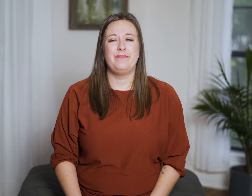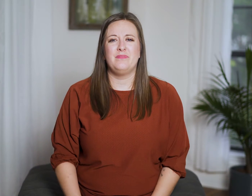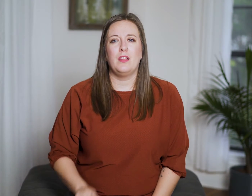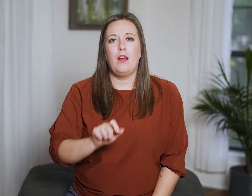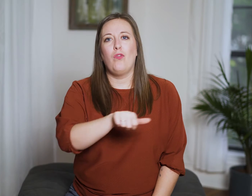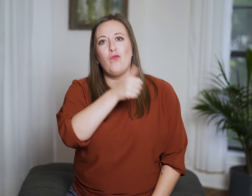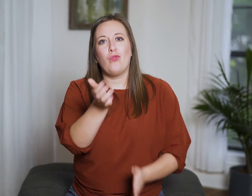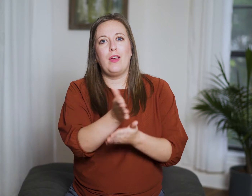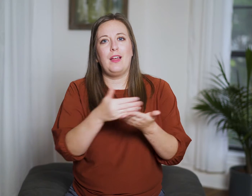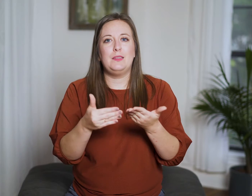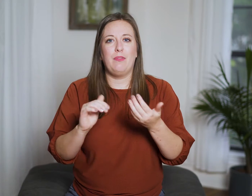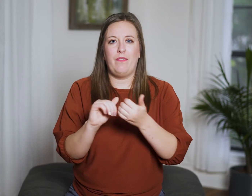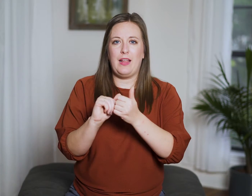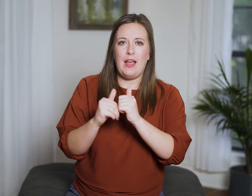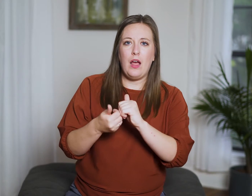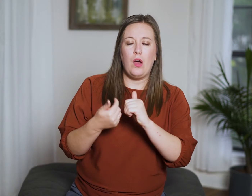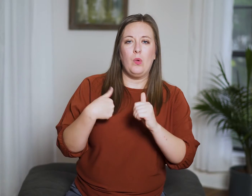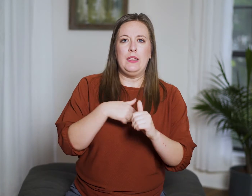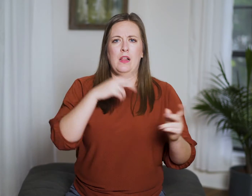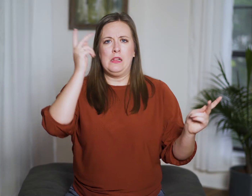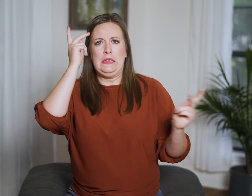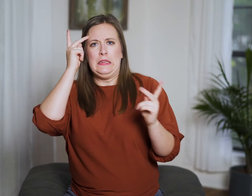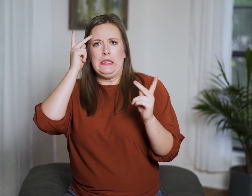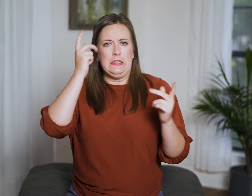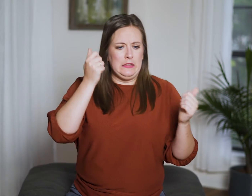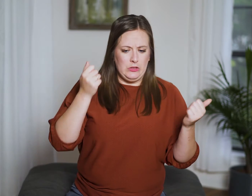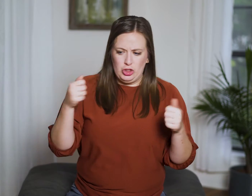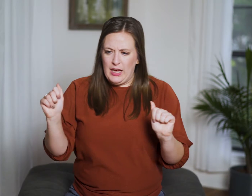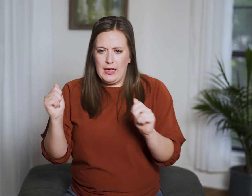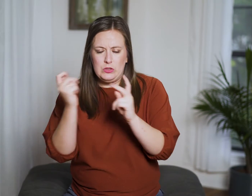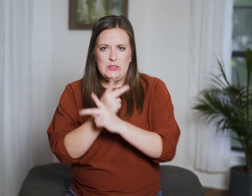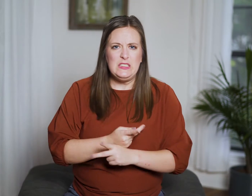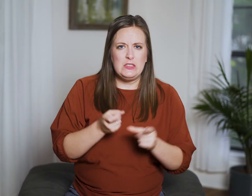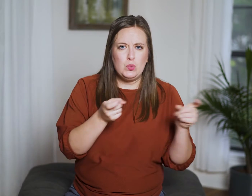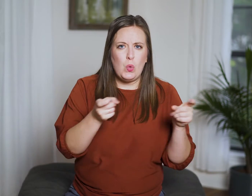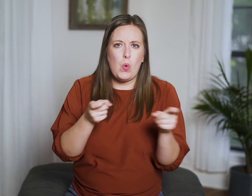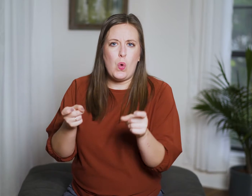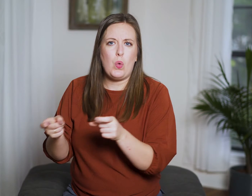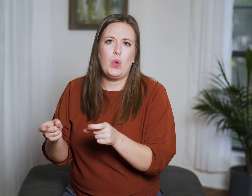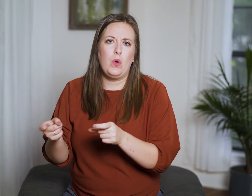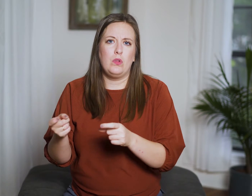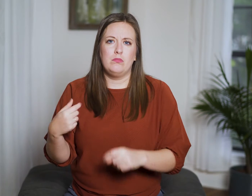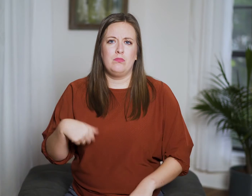it’s just another aspect of how we can spin our wheels trying to control things.